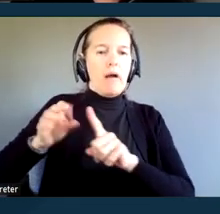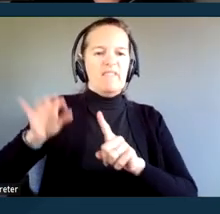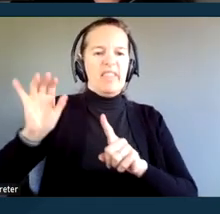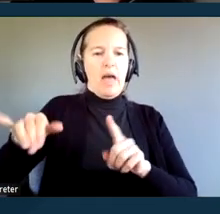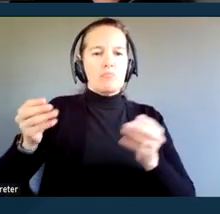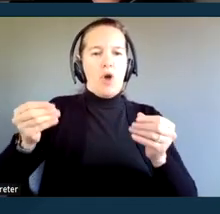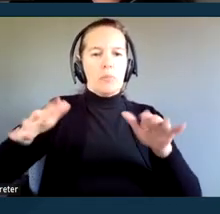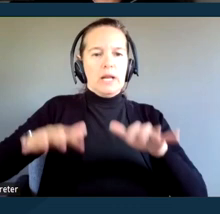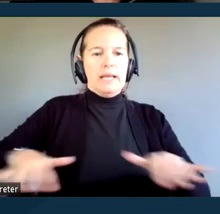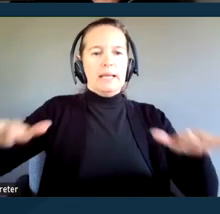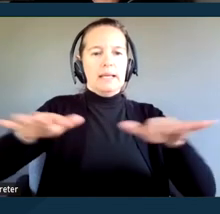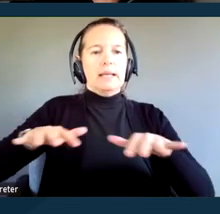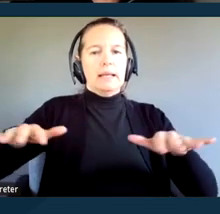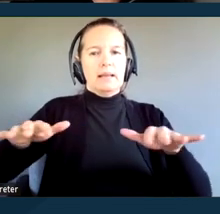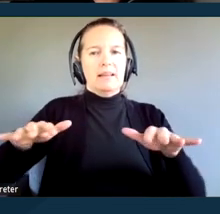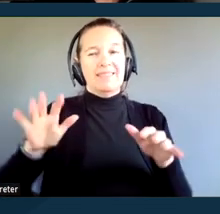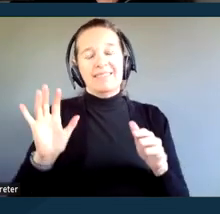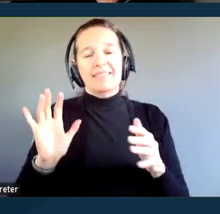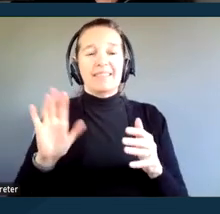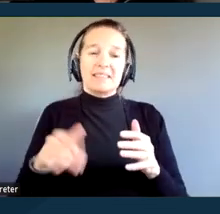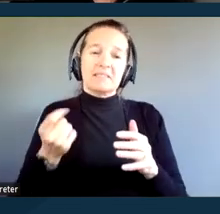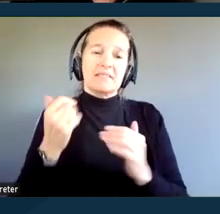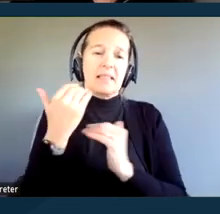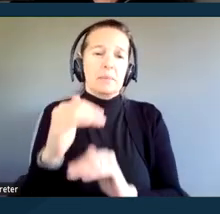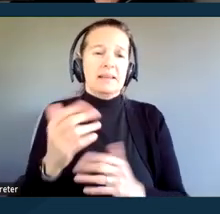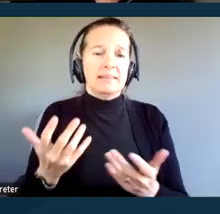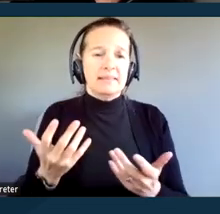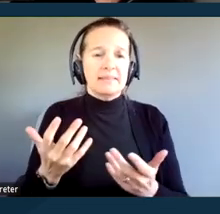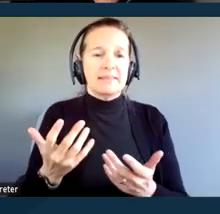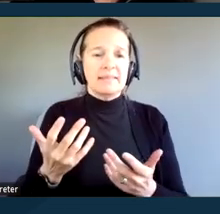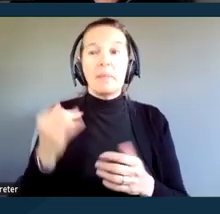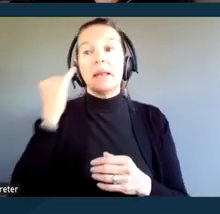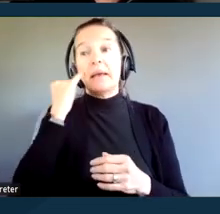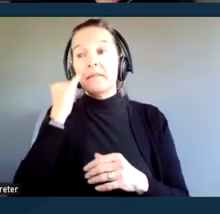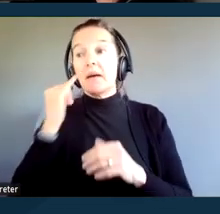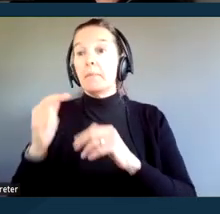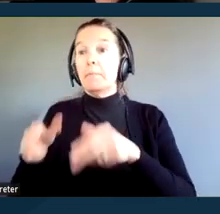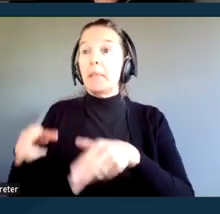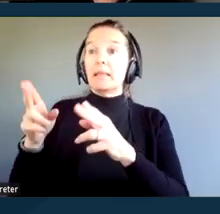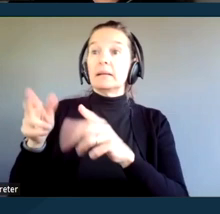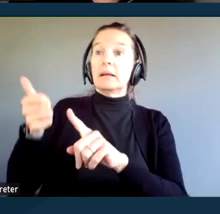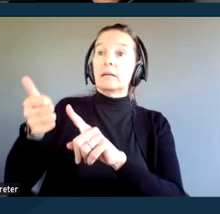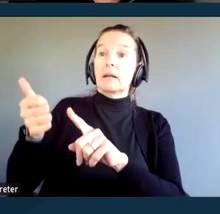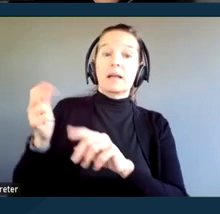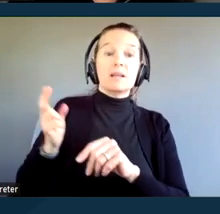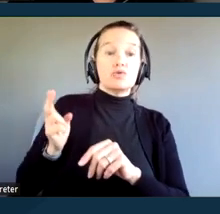That kind of exemption is pretty limited, and even if a building is a historic building, there are still accessibility changes